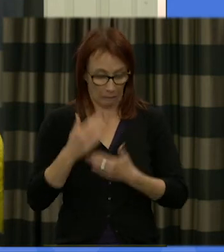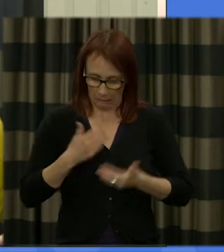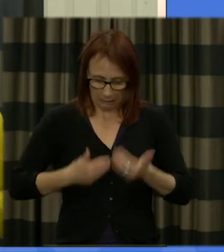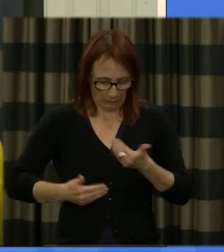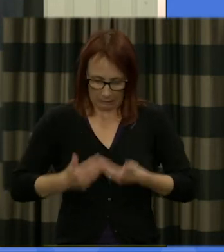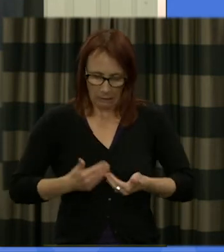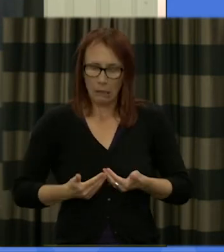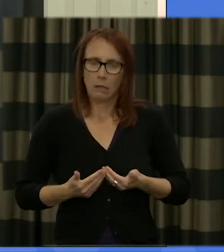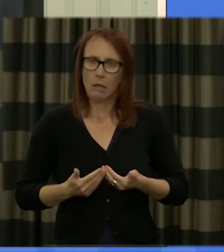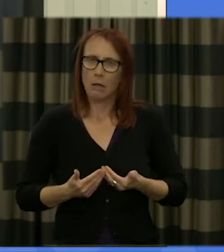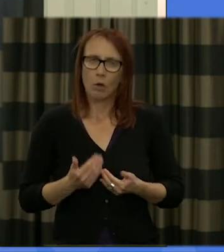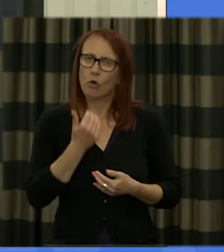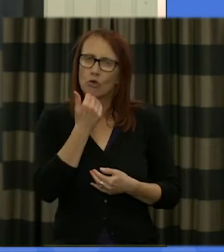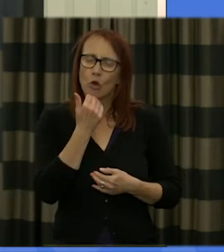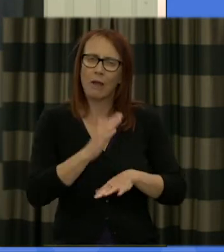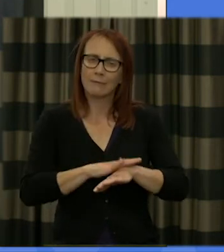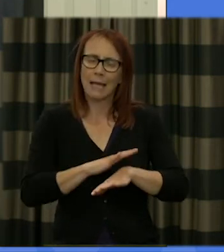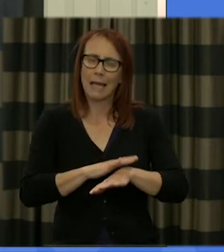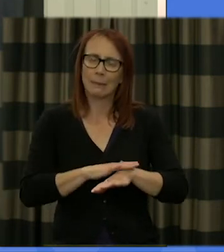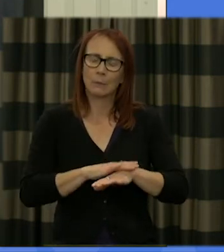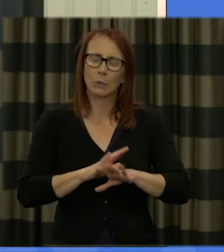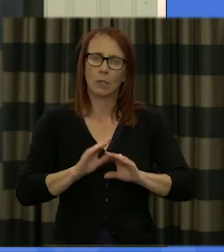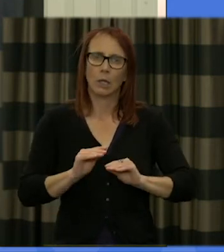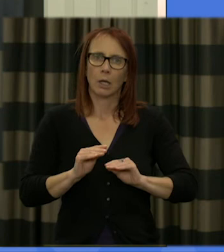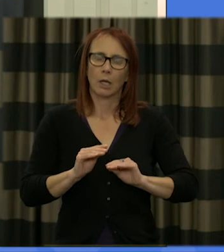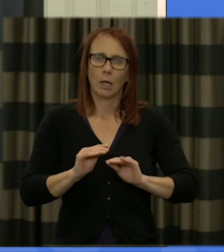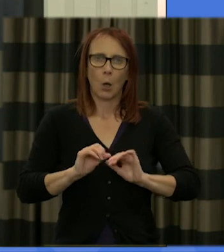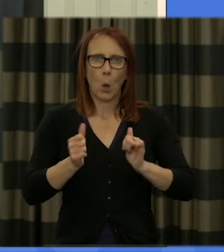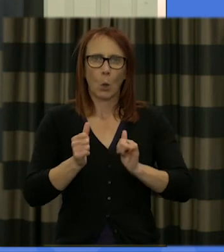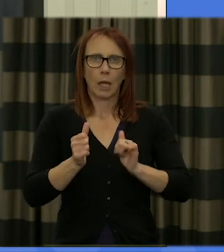and we didn't quite have enough time to reflect on what we've done and to maybe